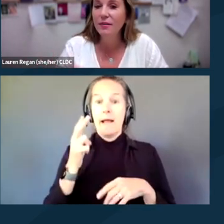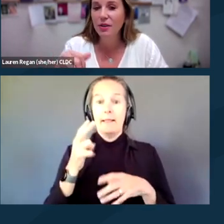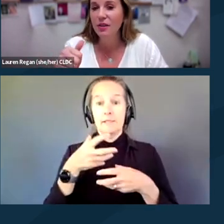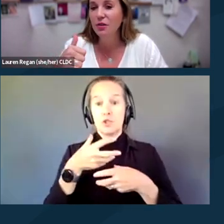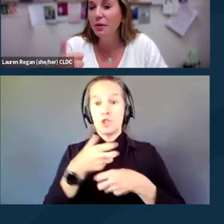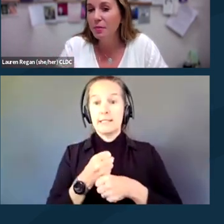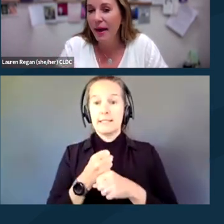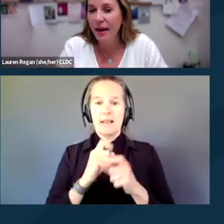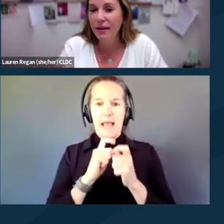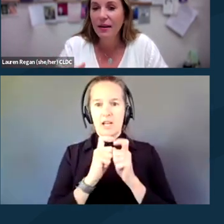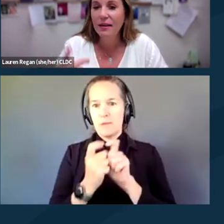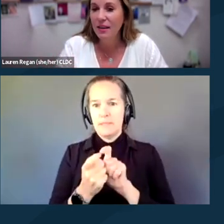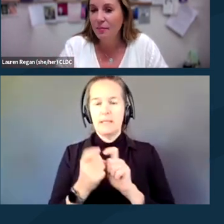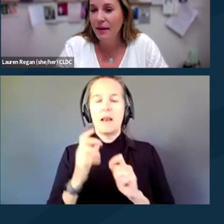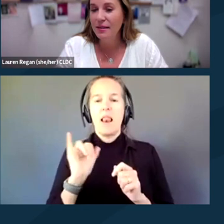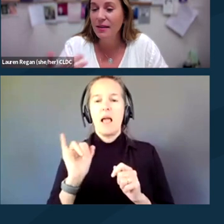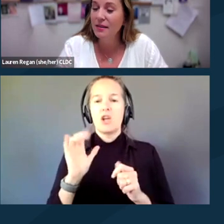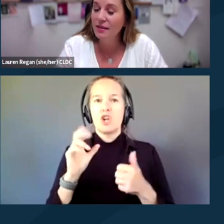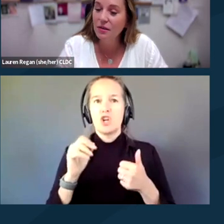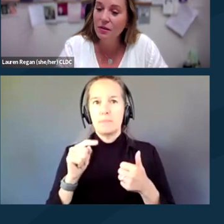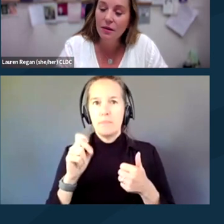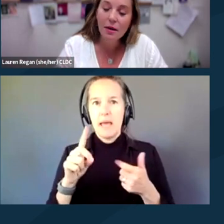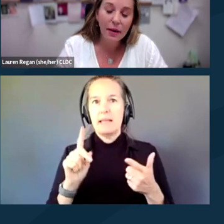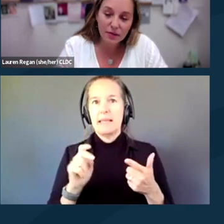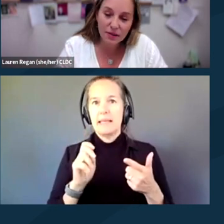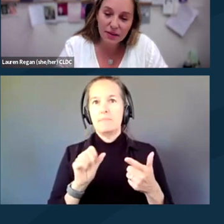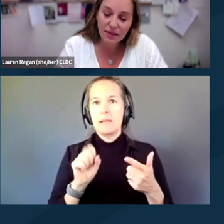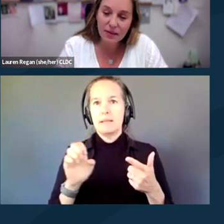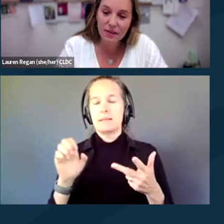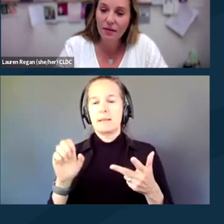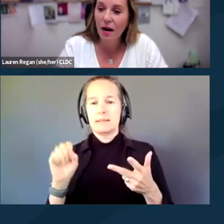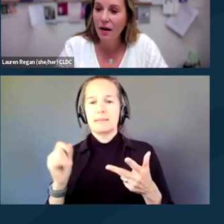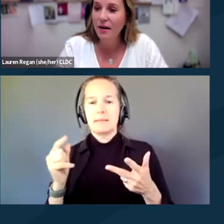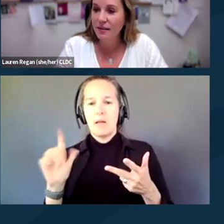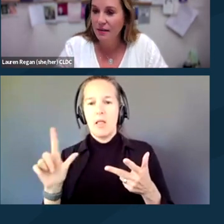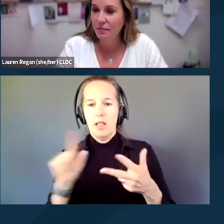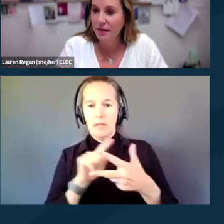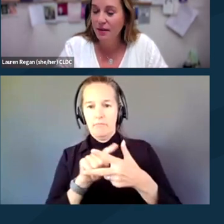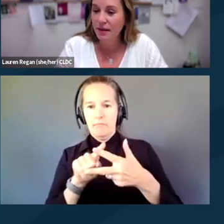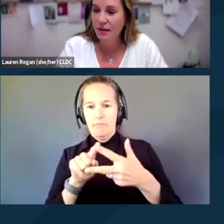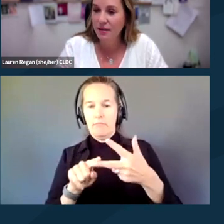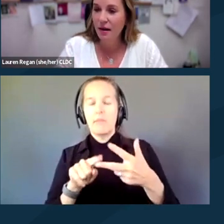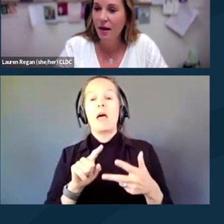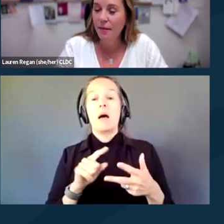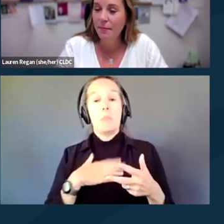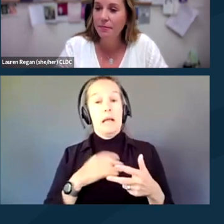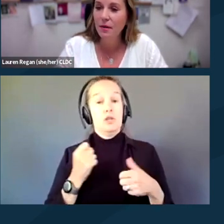which is CryptPad, Keybase, and Signal, my understanding is that there are accessibility adaptations